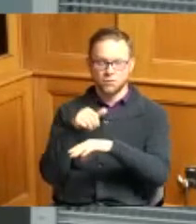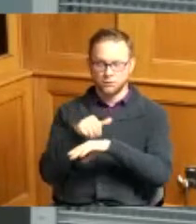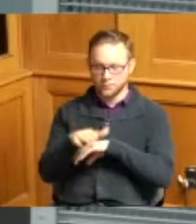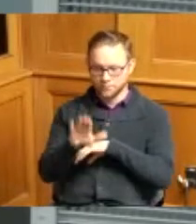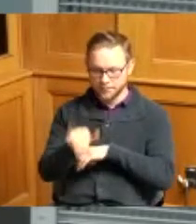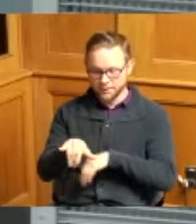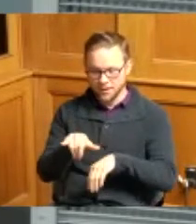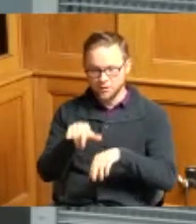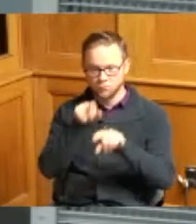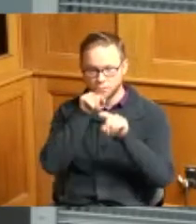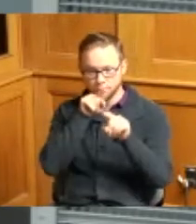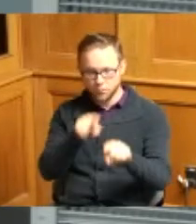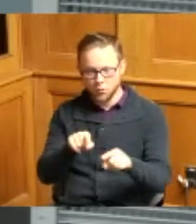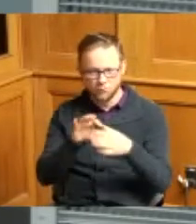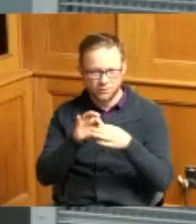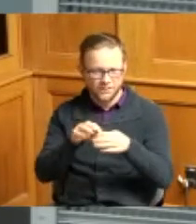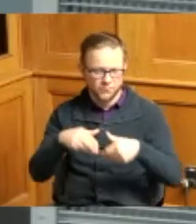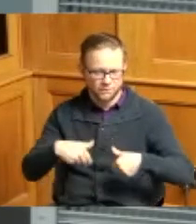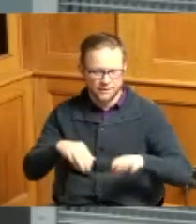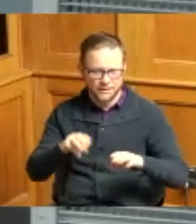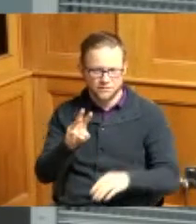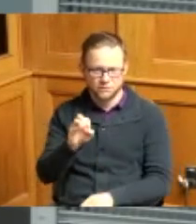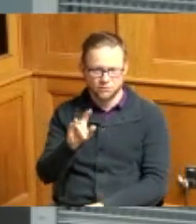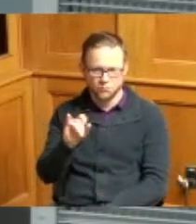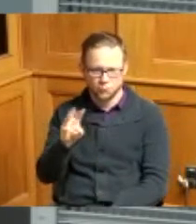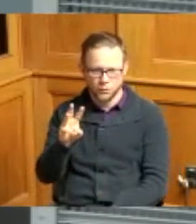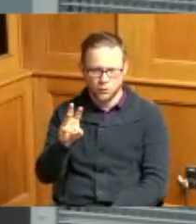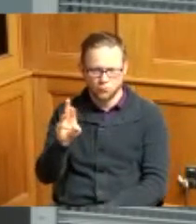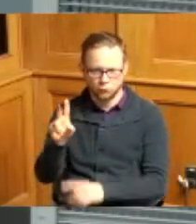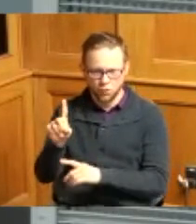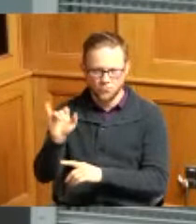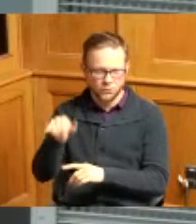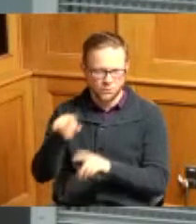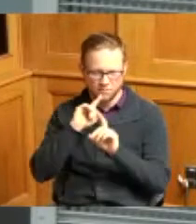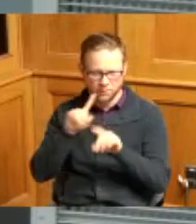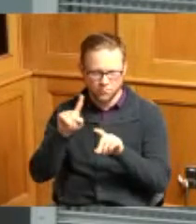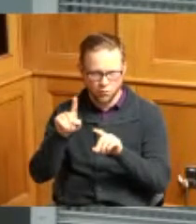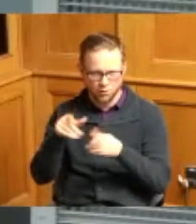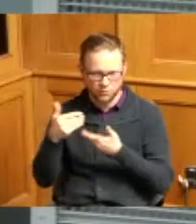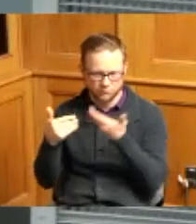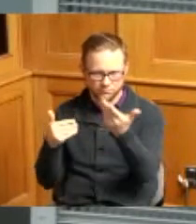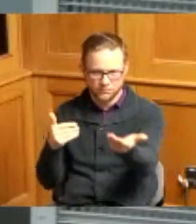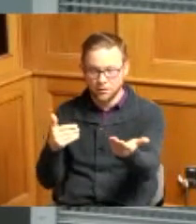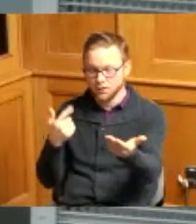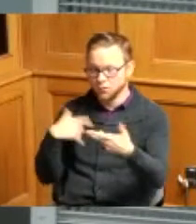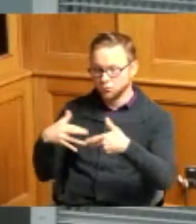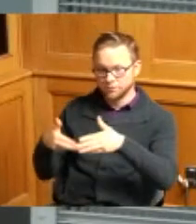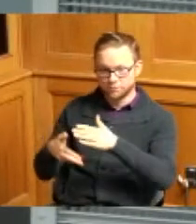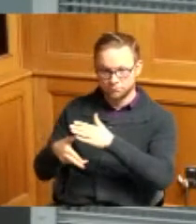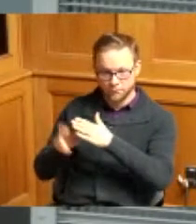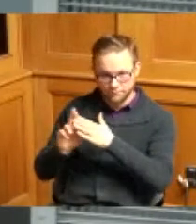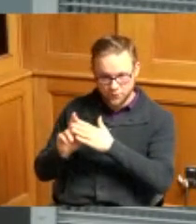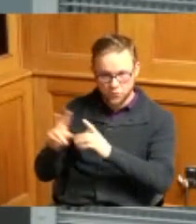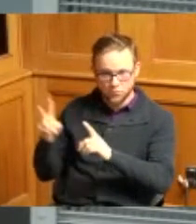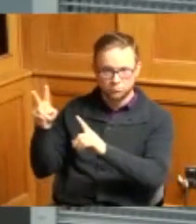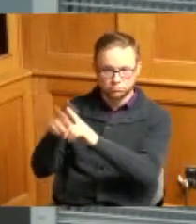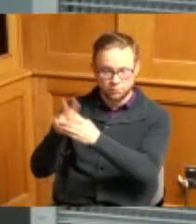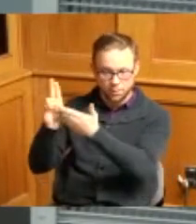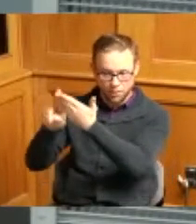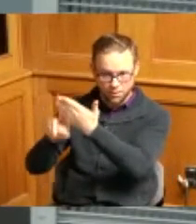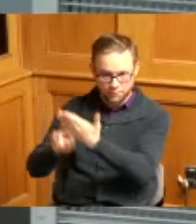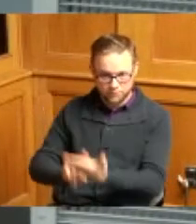on the vacation of Willow Road we have reviewed the the petition and the the vacation plot that